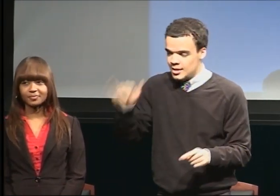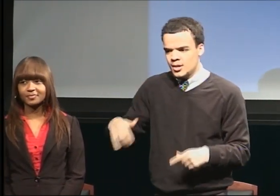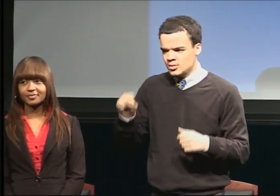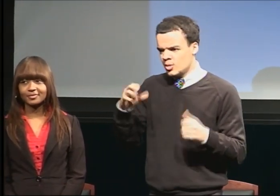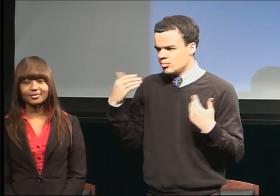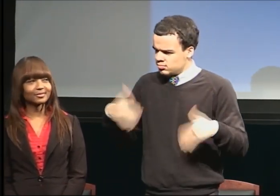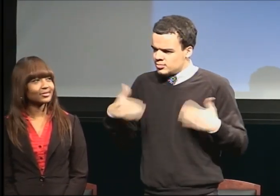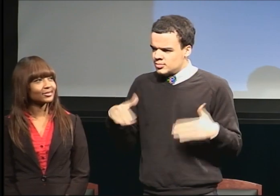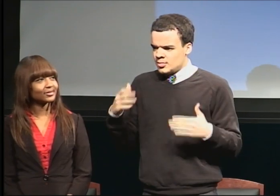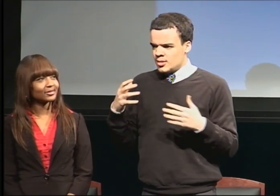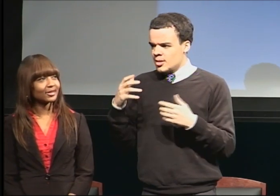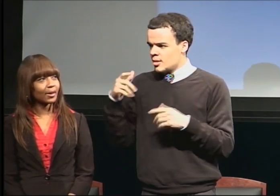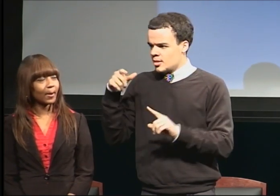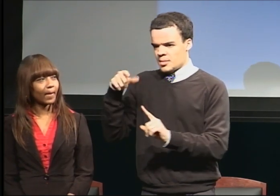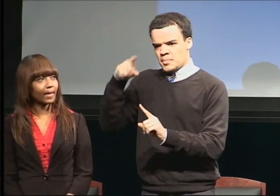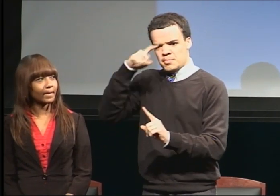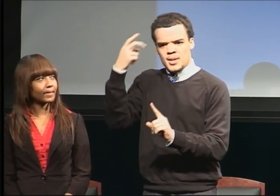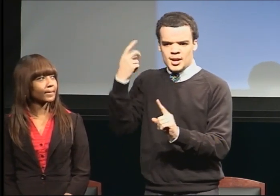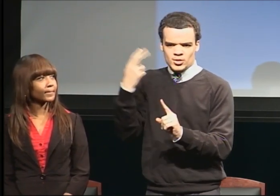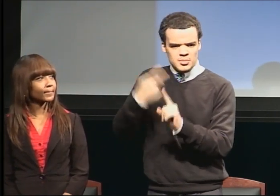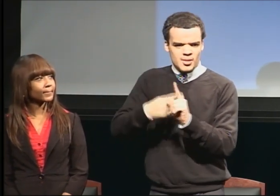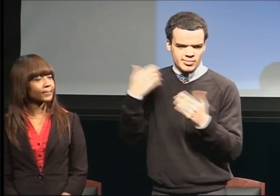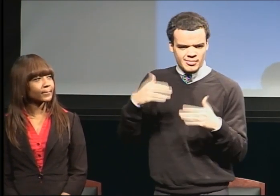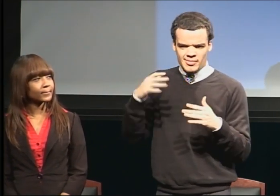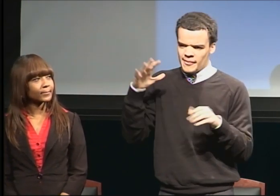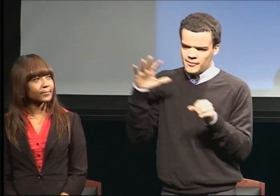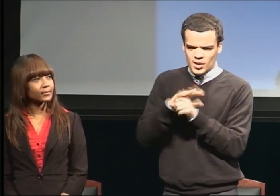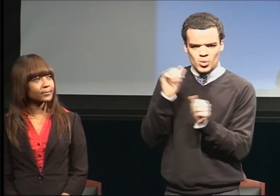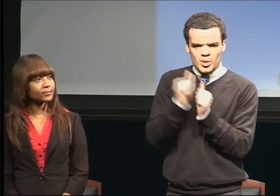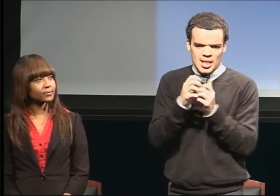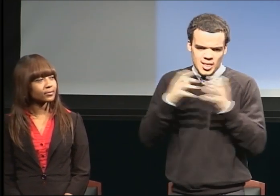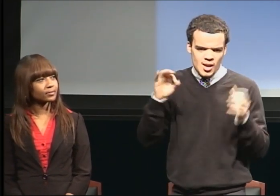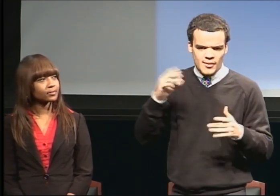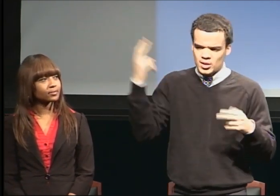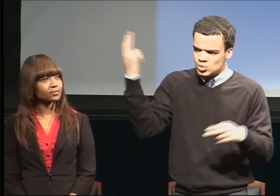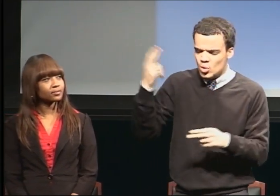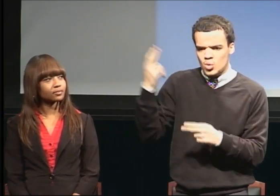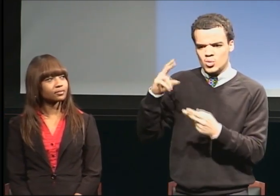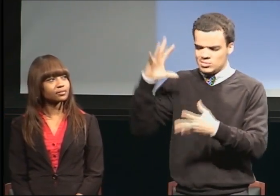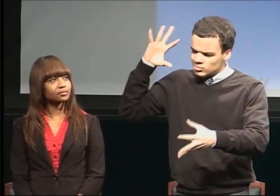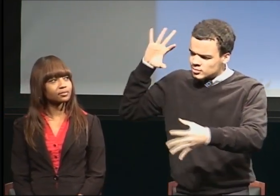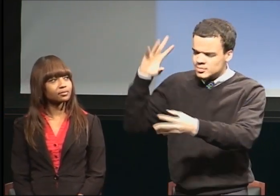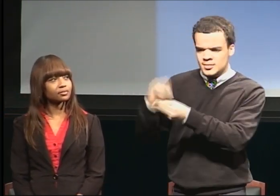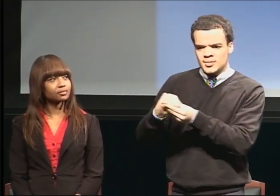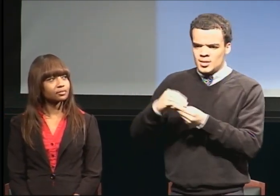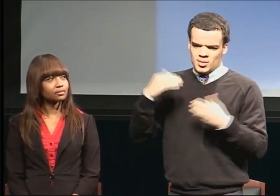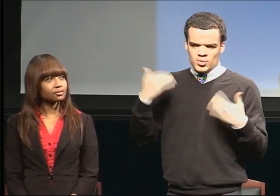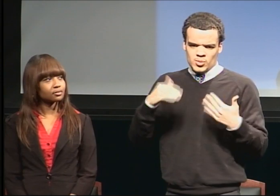with a lot of historical events and many different things that we like to pay attention to.